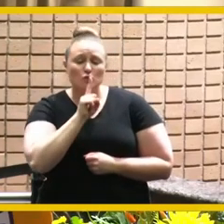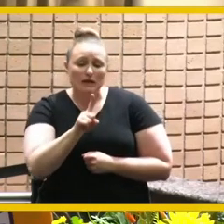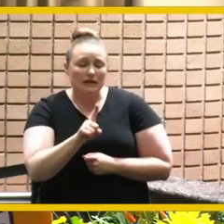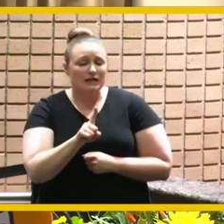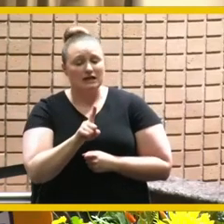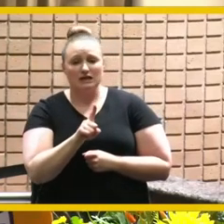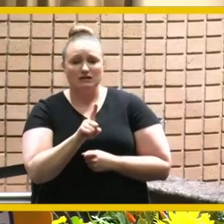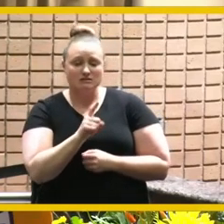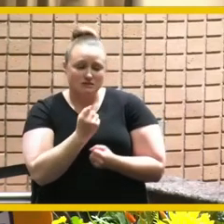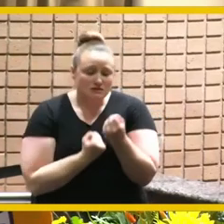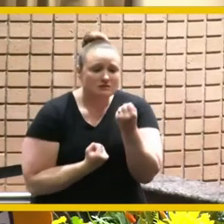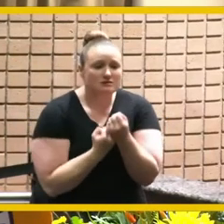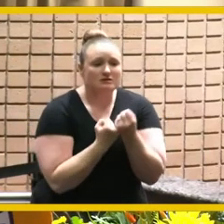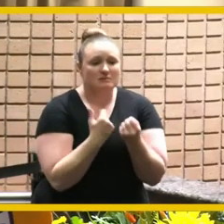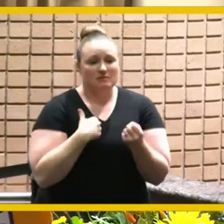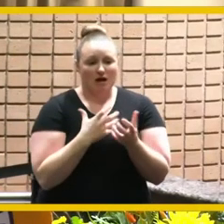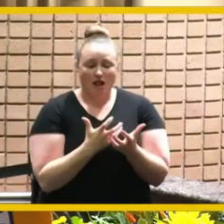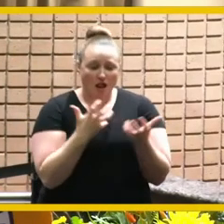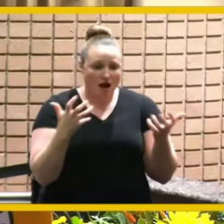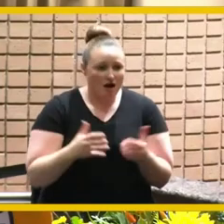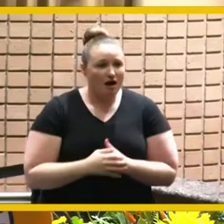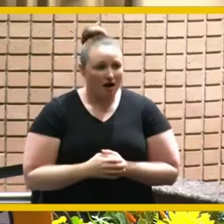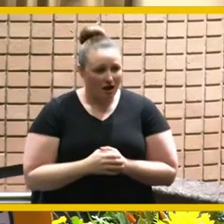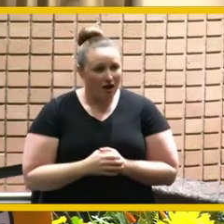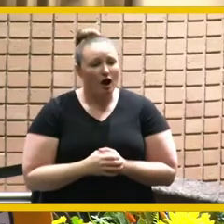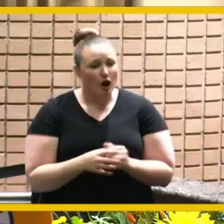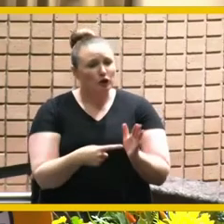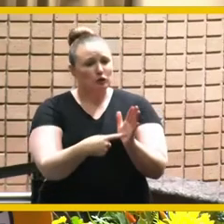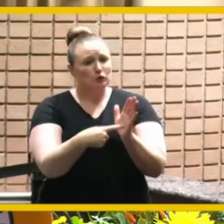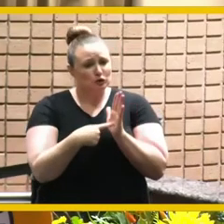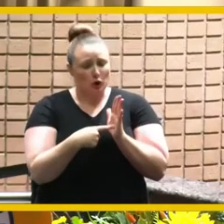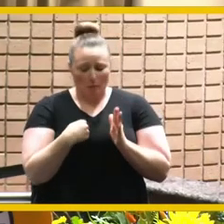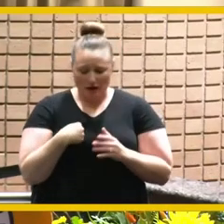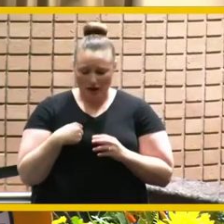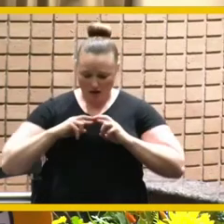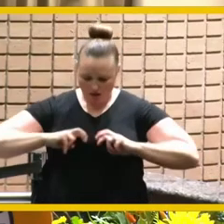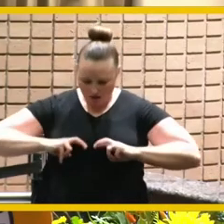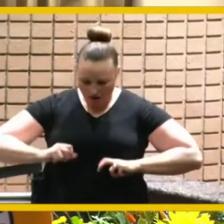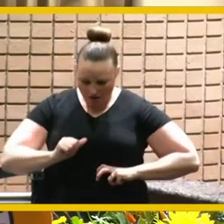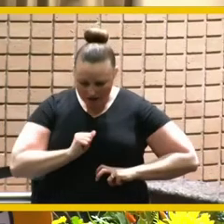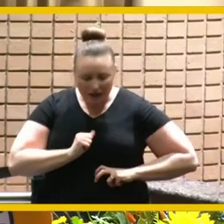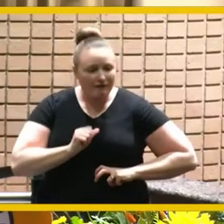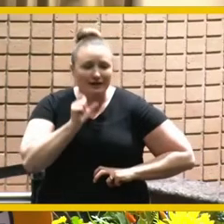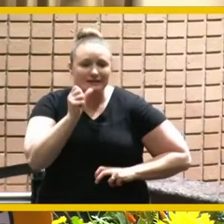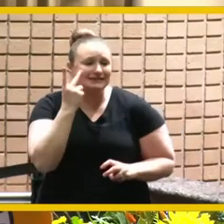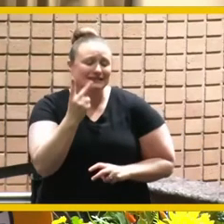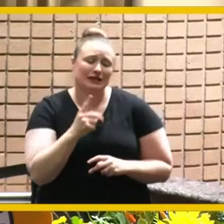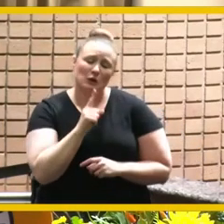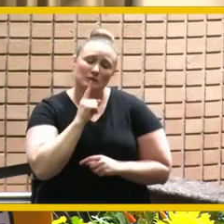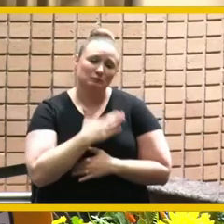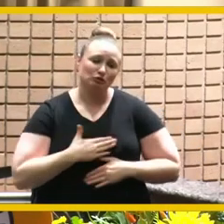and you saw me things i didn't see it myself i appreciate you i appreciate your